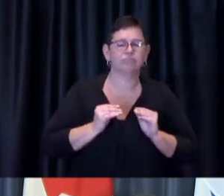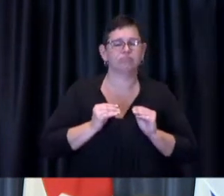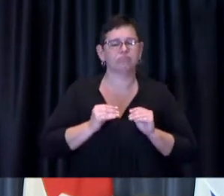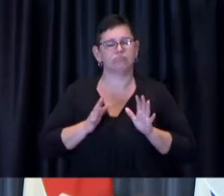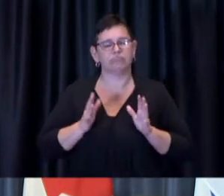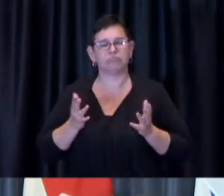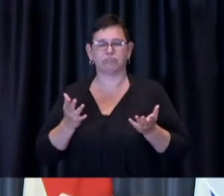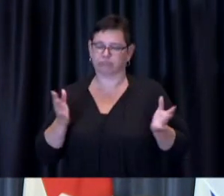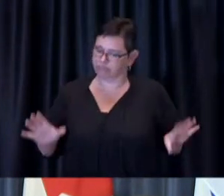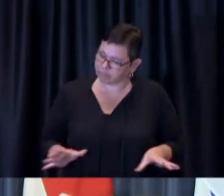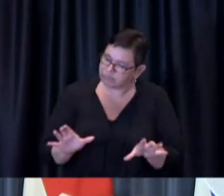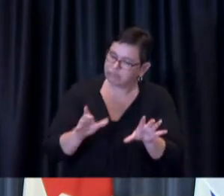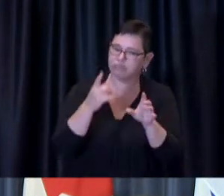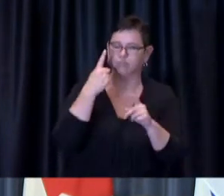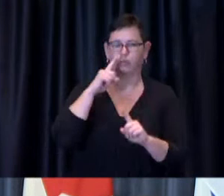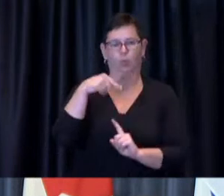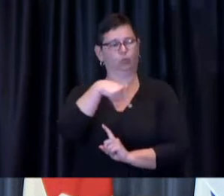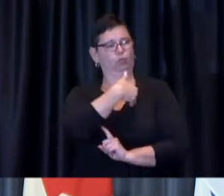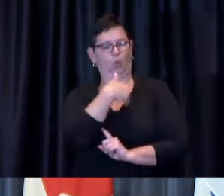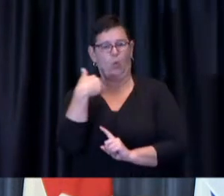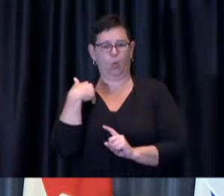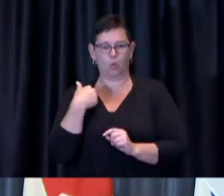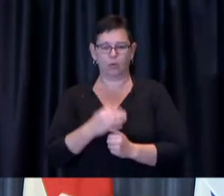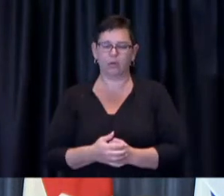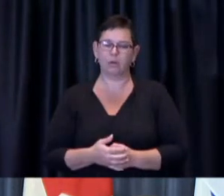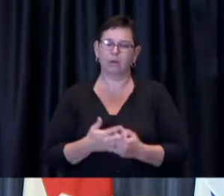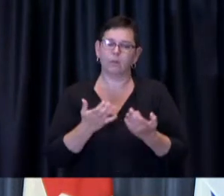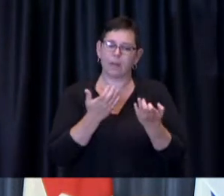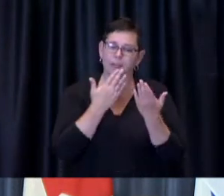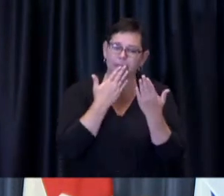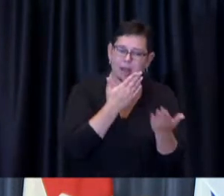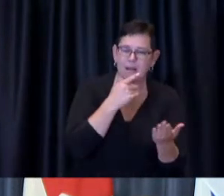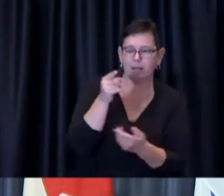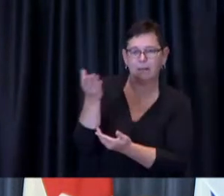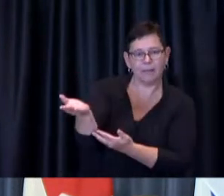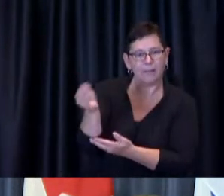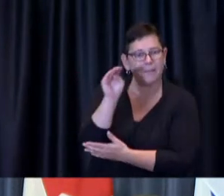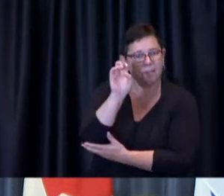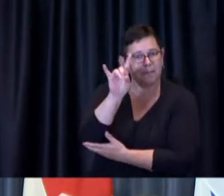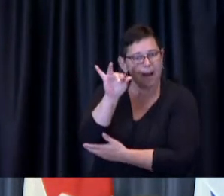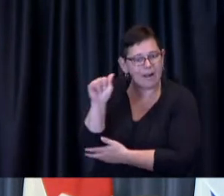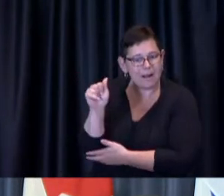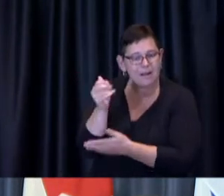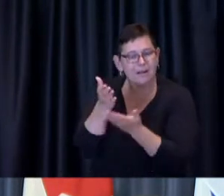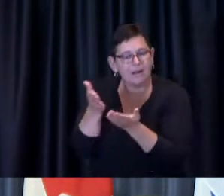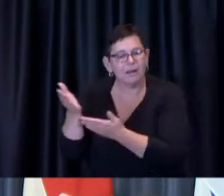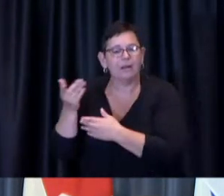And finally, I would like to thank our media partners for being our connection to more than 3 million people